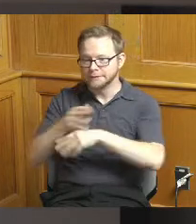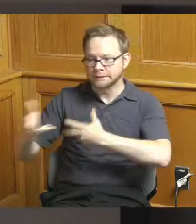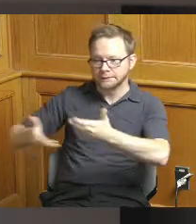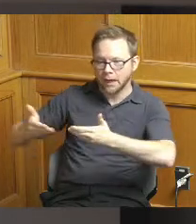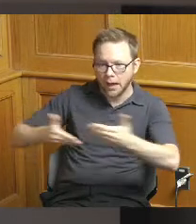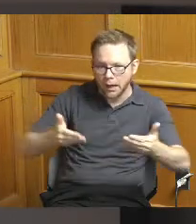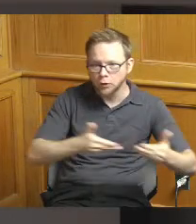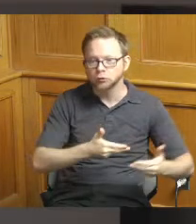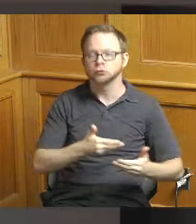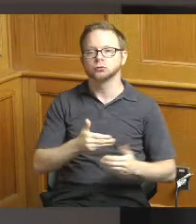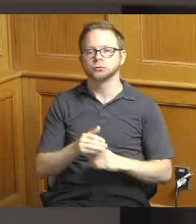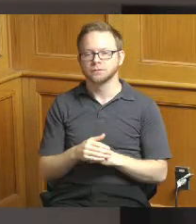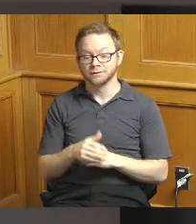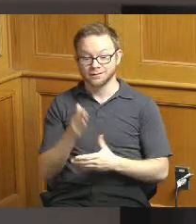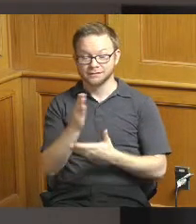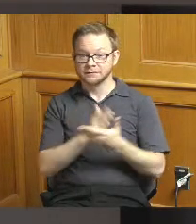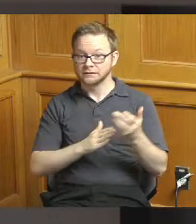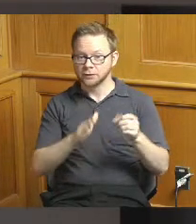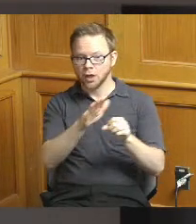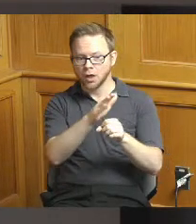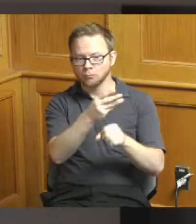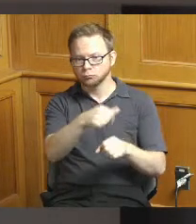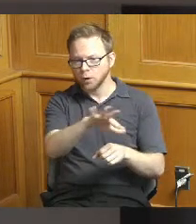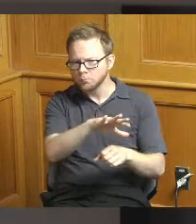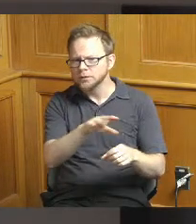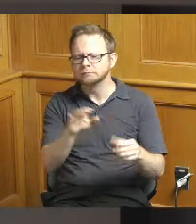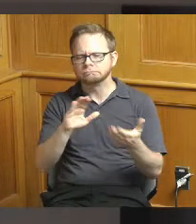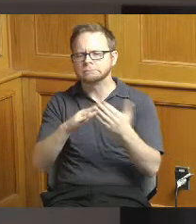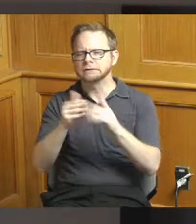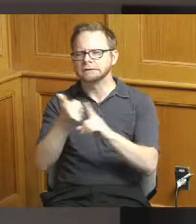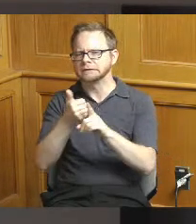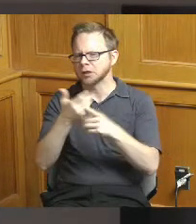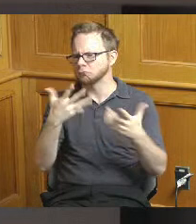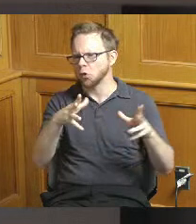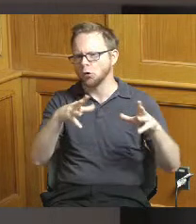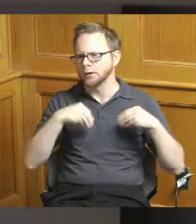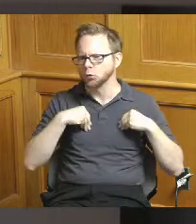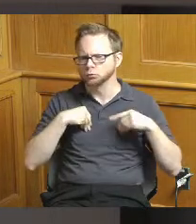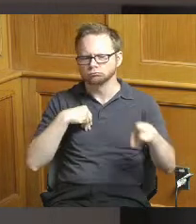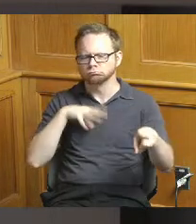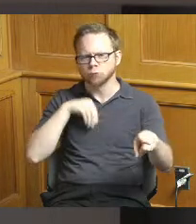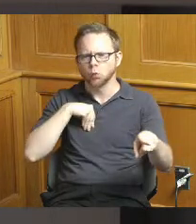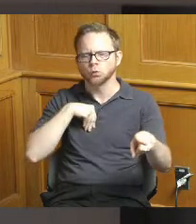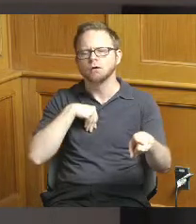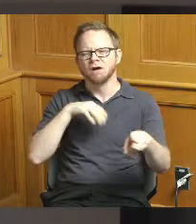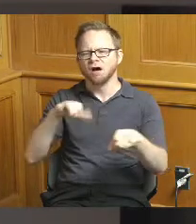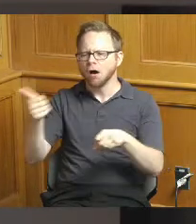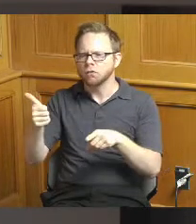they already own others that they're they're pursuing currently on the market but really